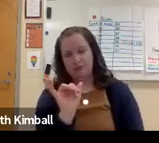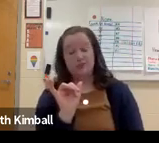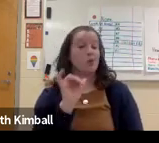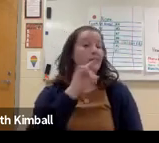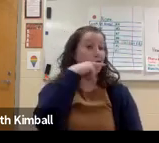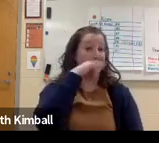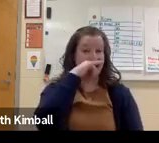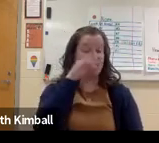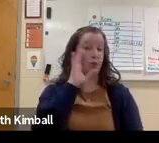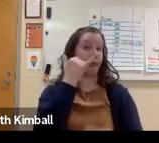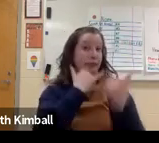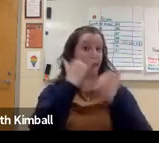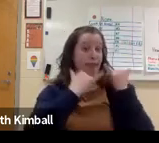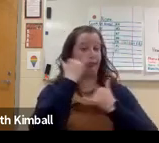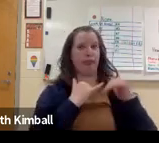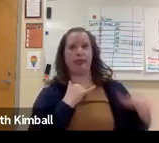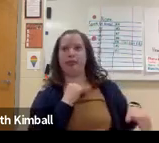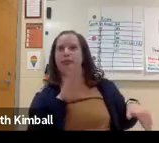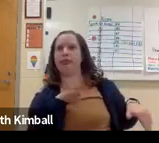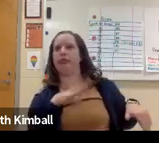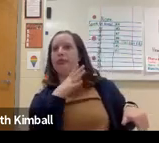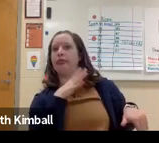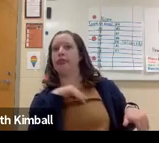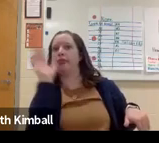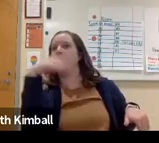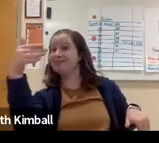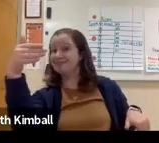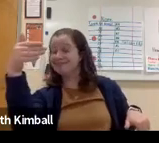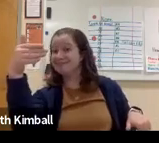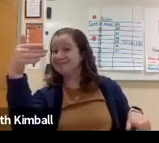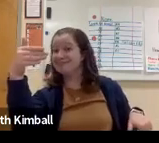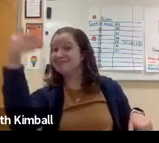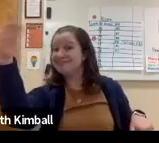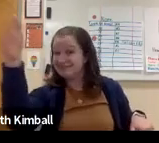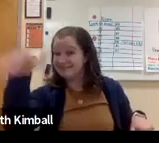And that allows you, as the teacher, to catch their mistakes as well.